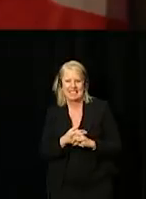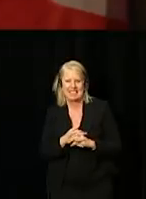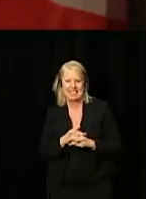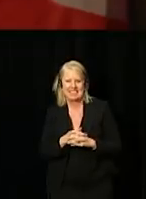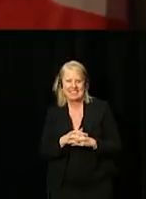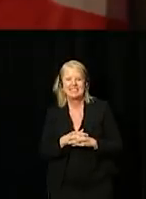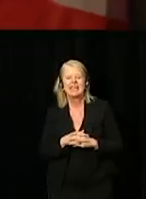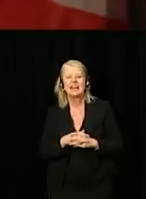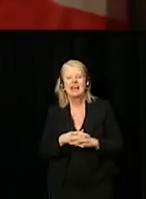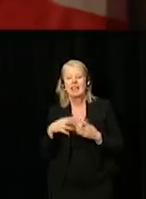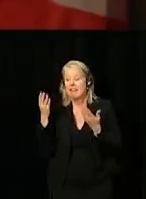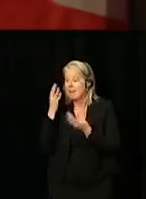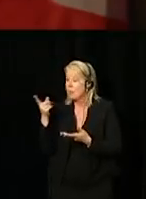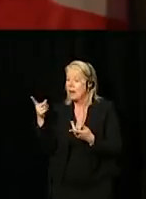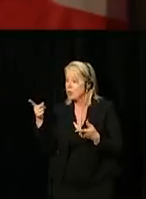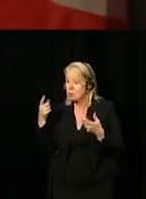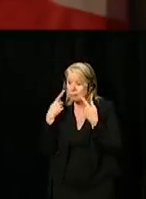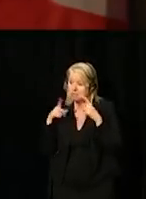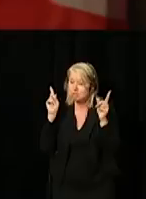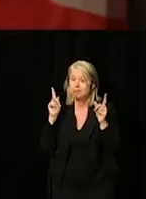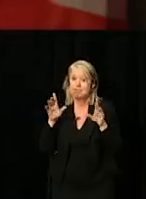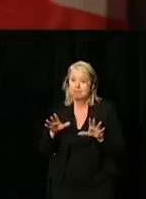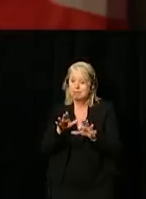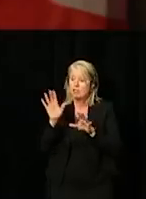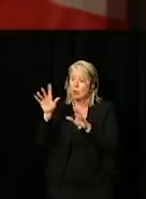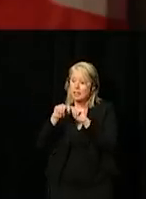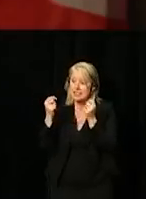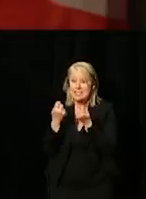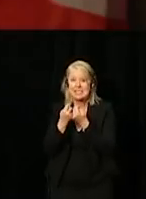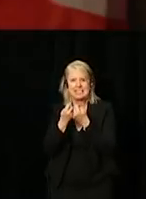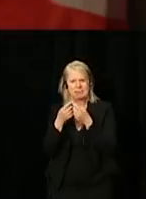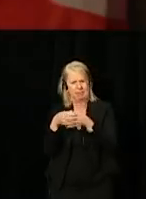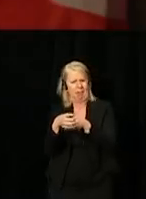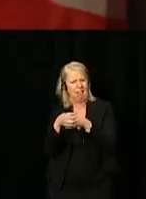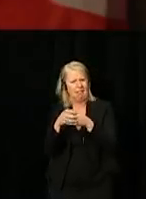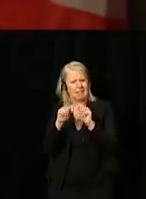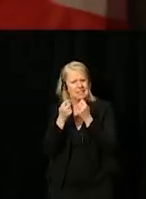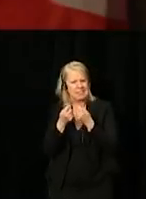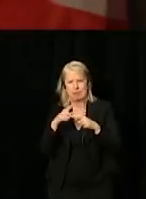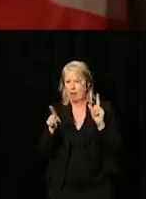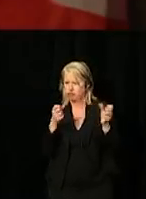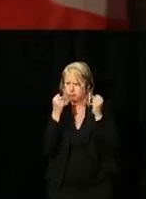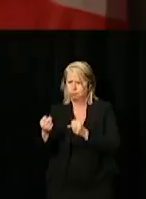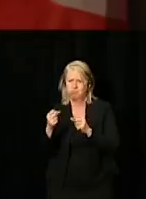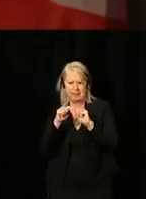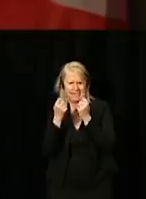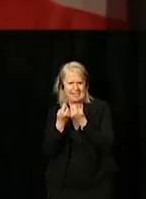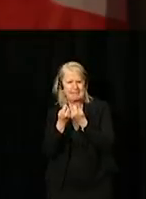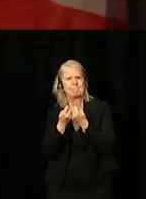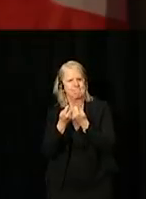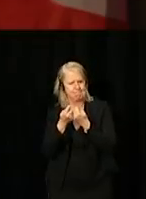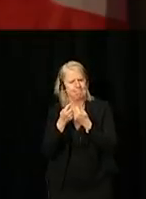What you've done, and your team, small but very forceful and very determined